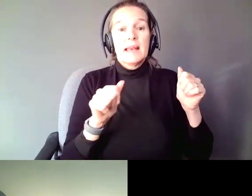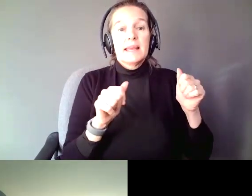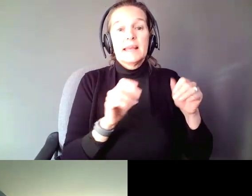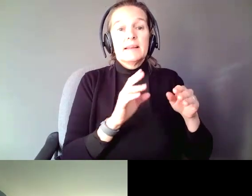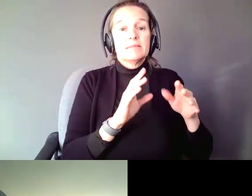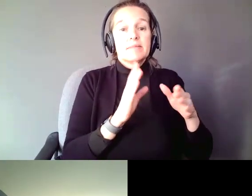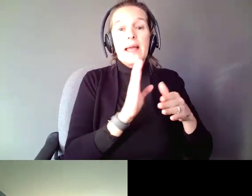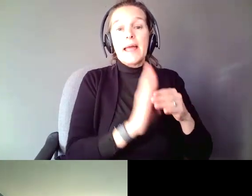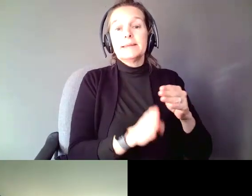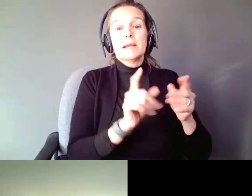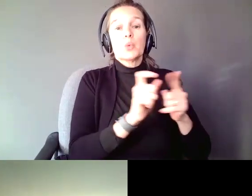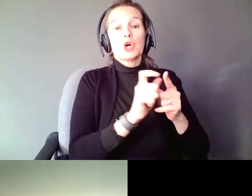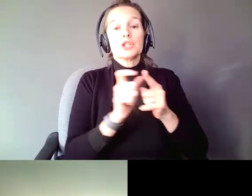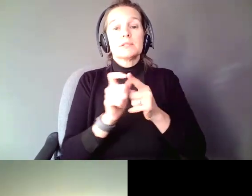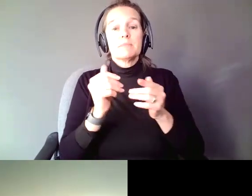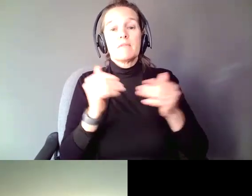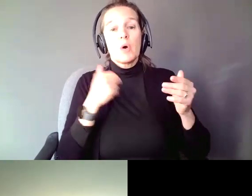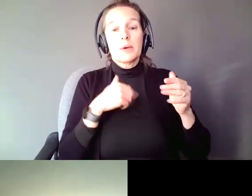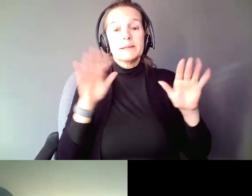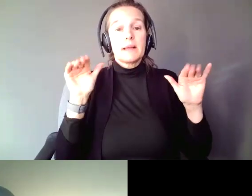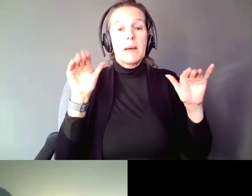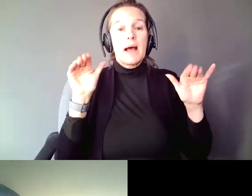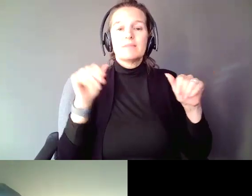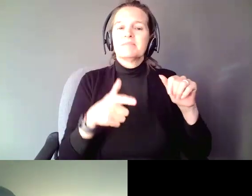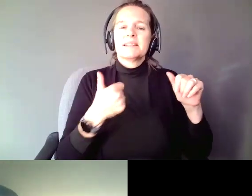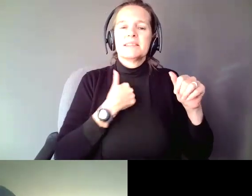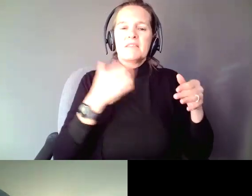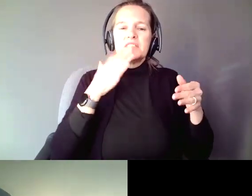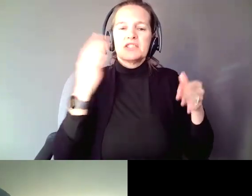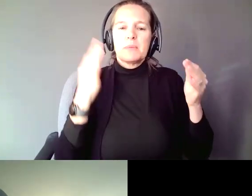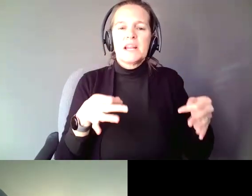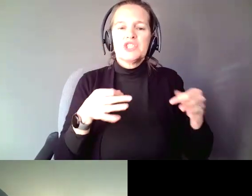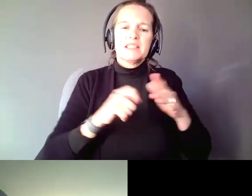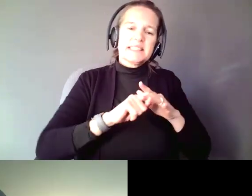before we say good bye to everyone. >> Self determination is the key to life